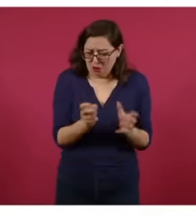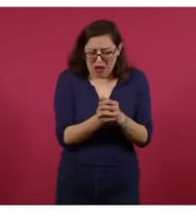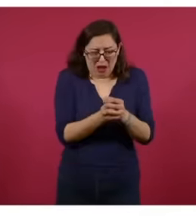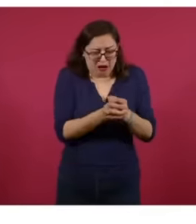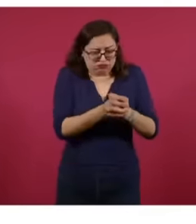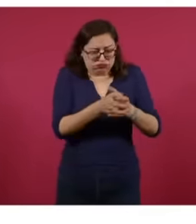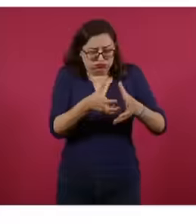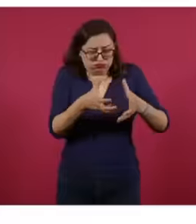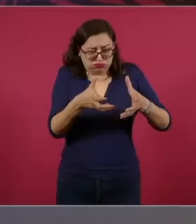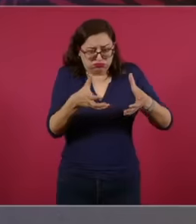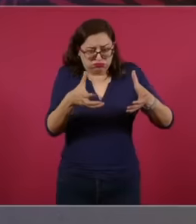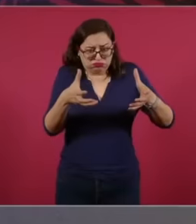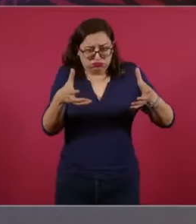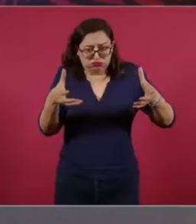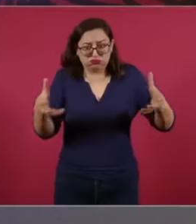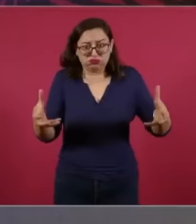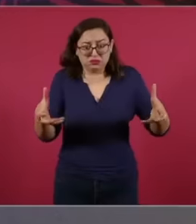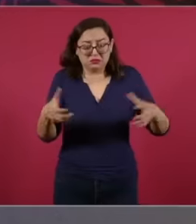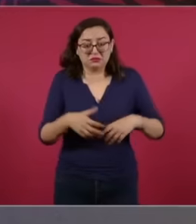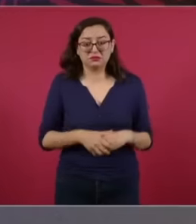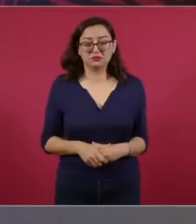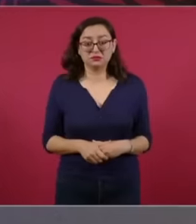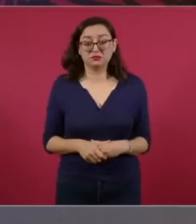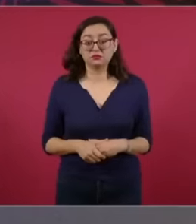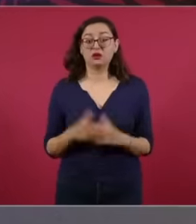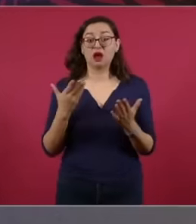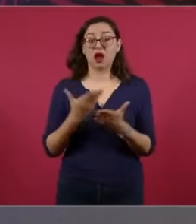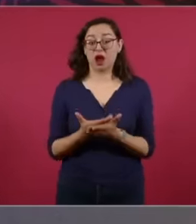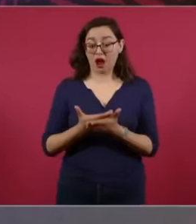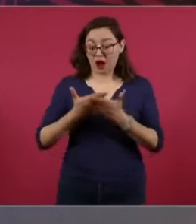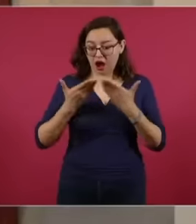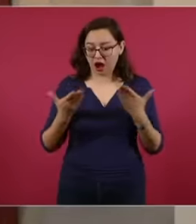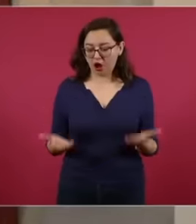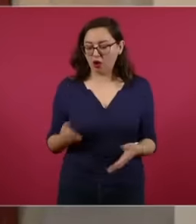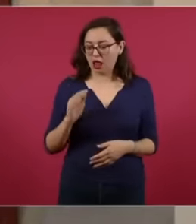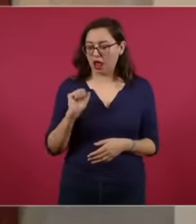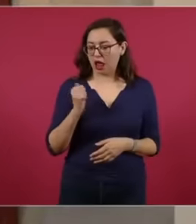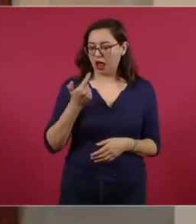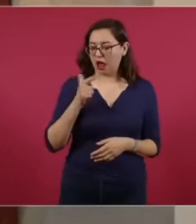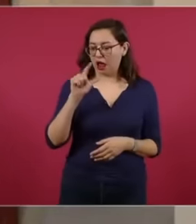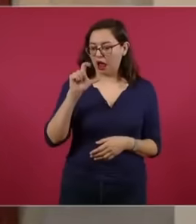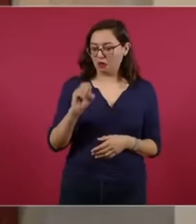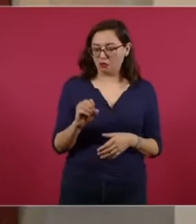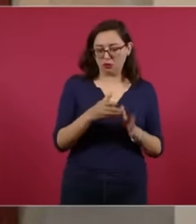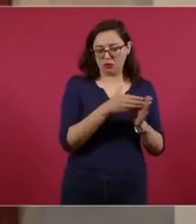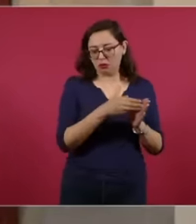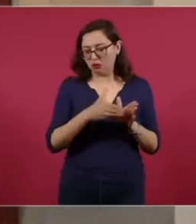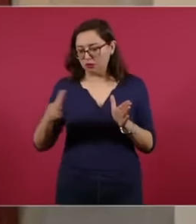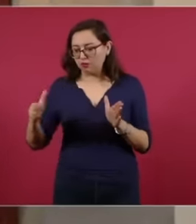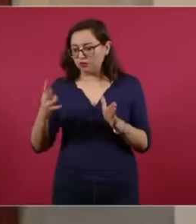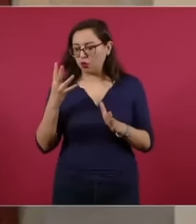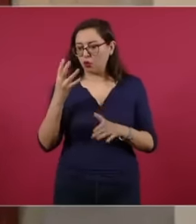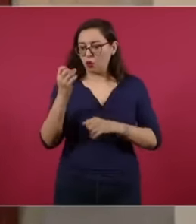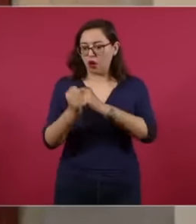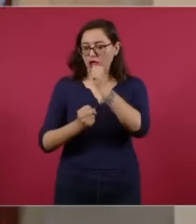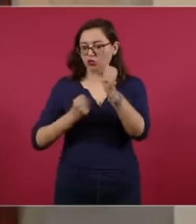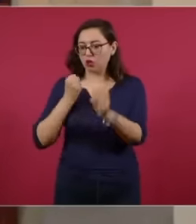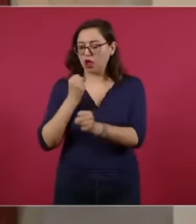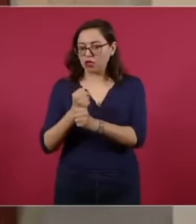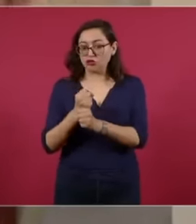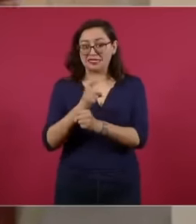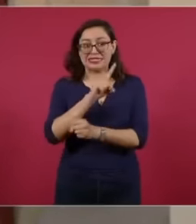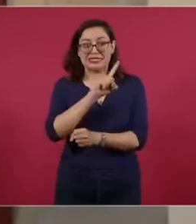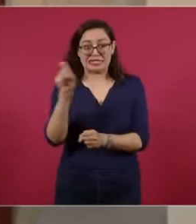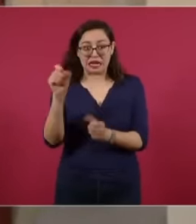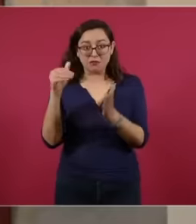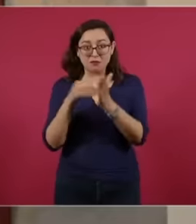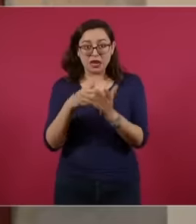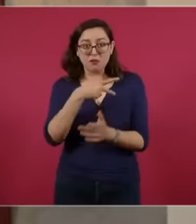ours, poverty changed at a rate of 100,000 fewer poor people per month.